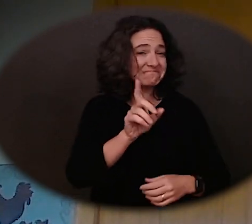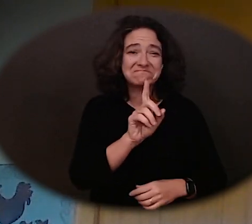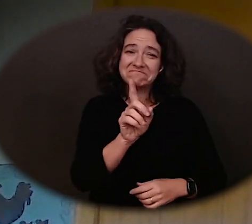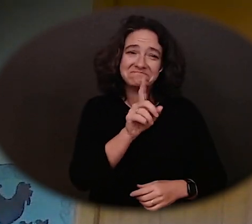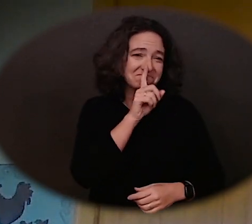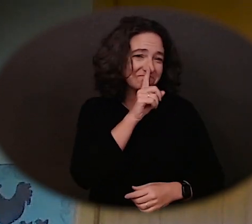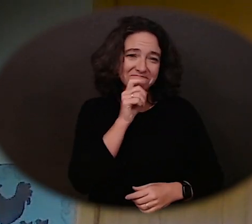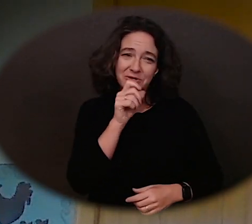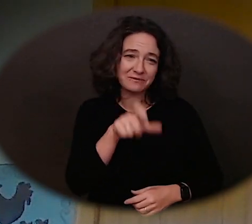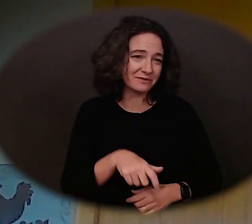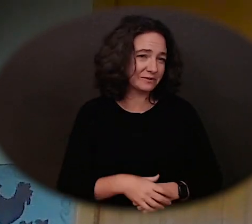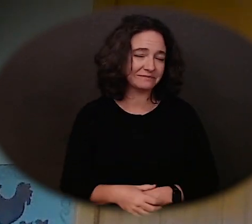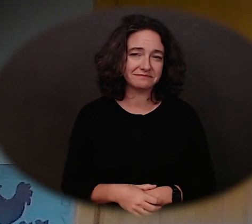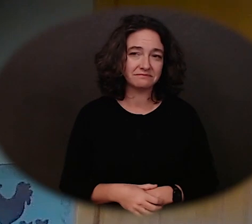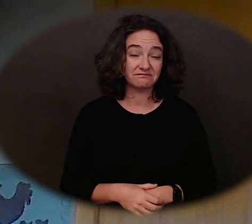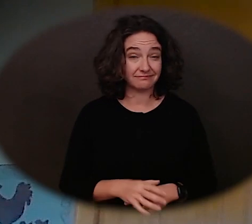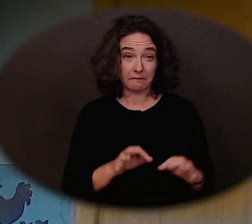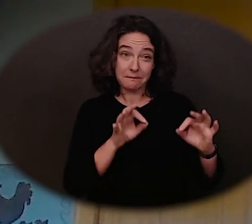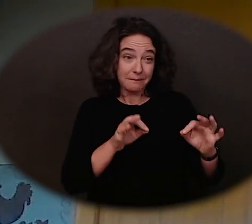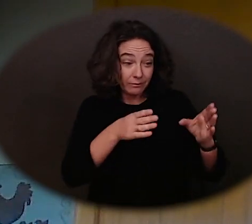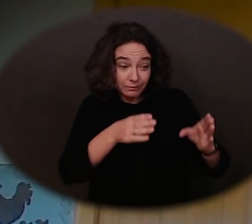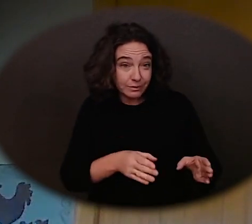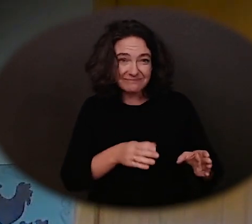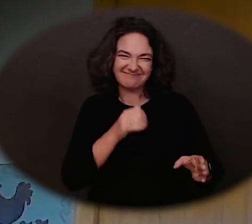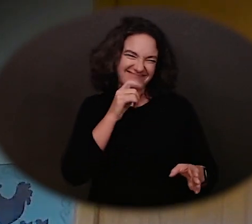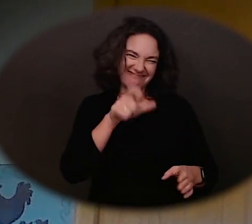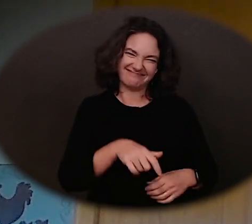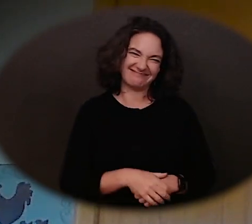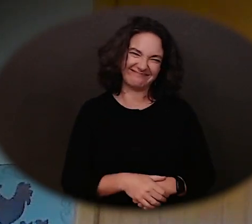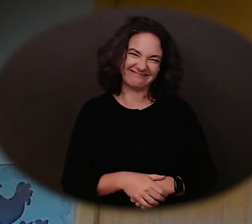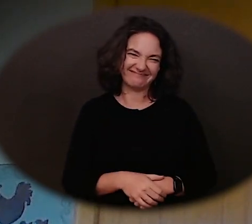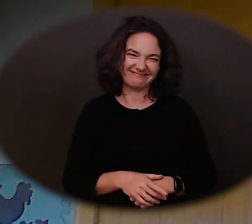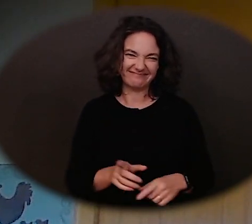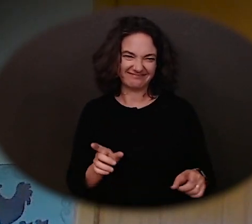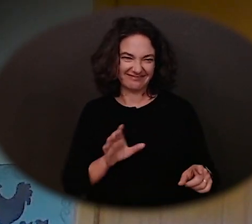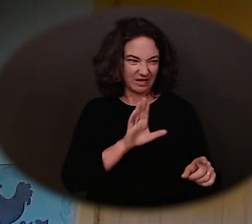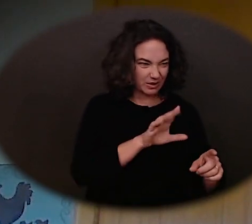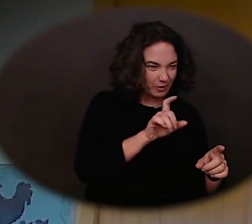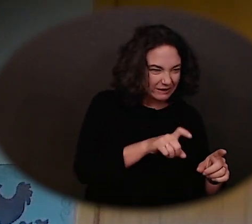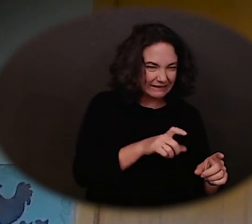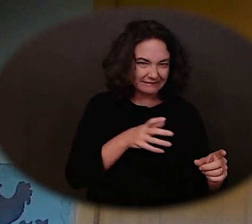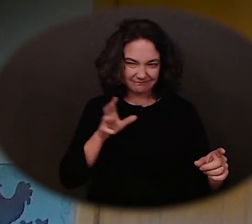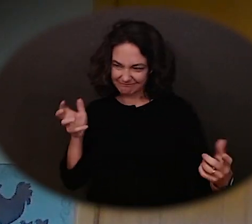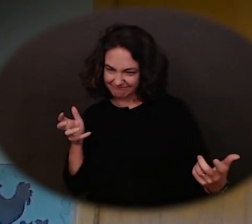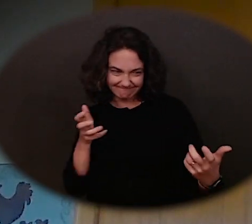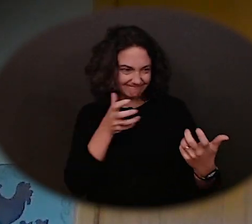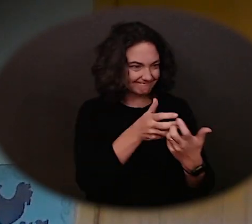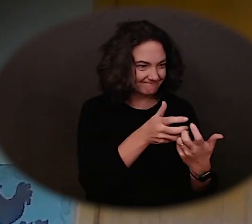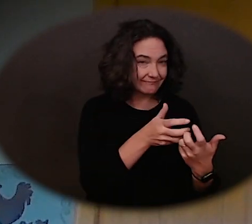a perfect person. You can. They'll meet you where you are and they'll help you and they'll help you get to where you want to go.